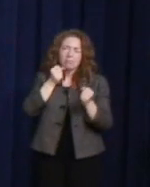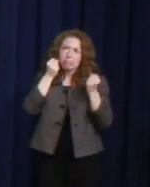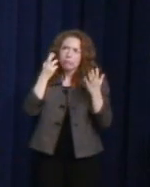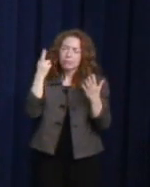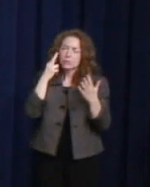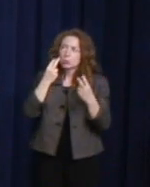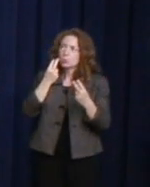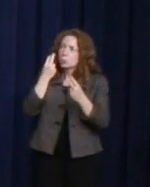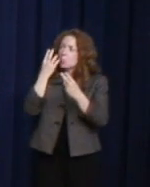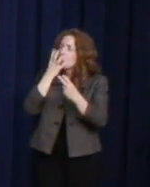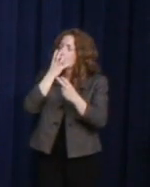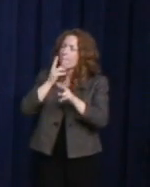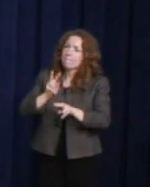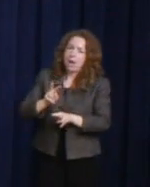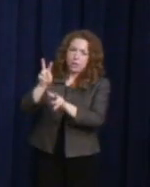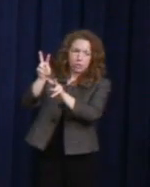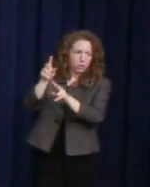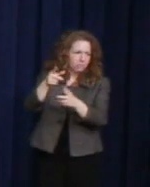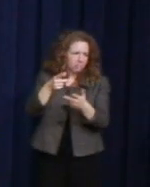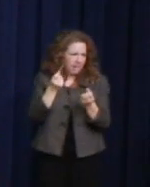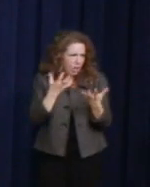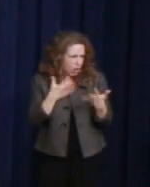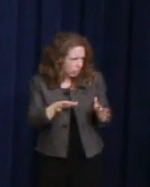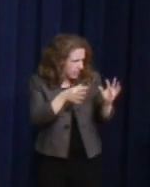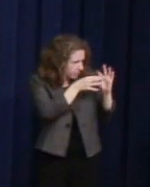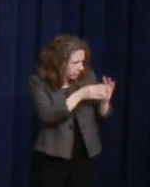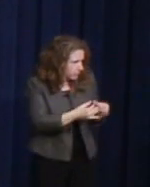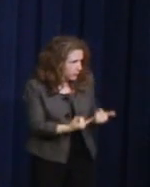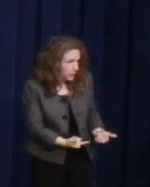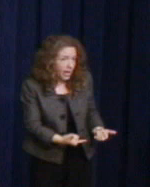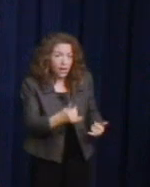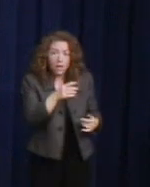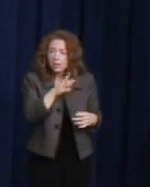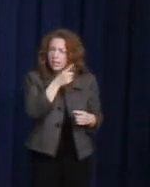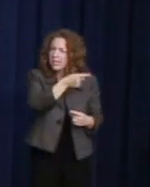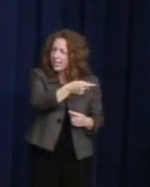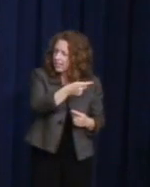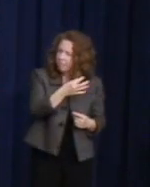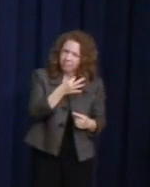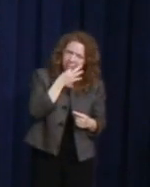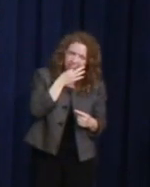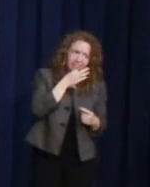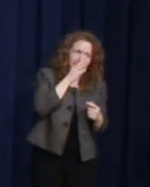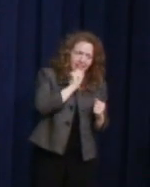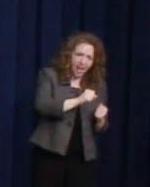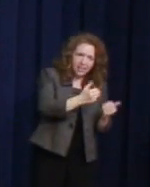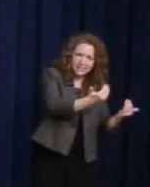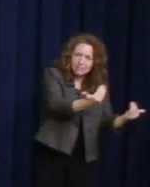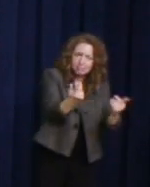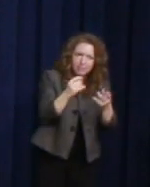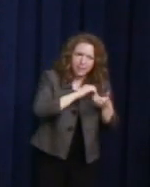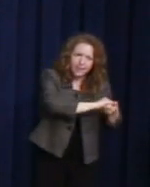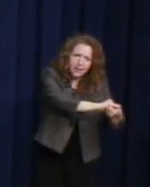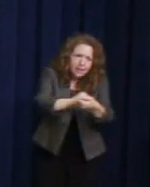Beginning with his unique ability just to bring people together. It started in the early 70s when he joined